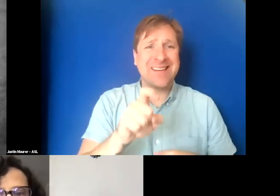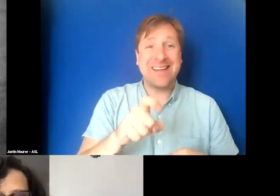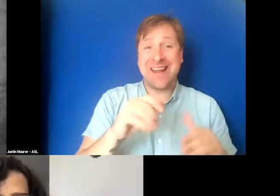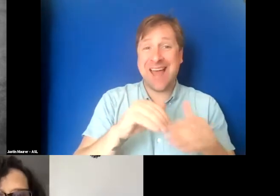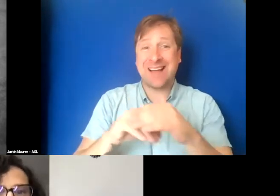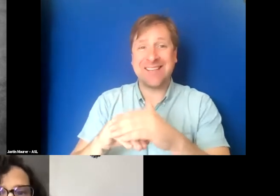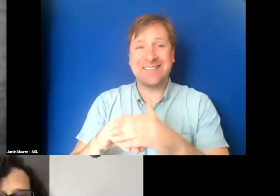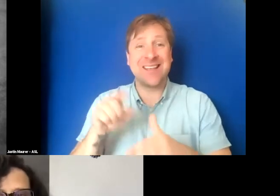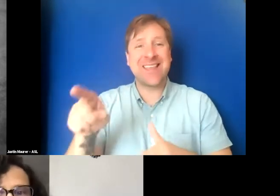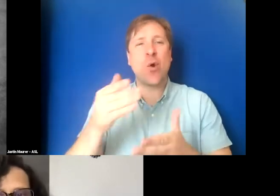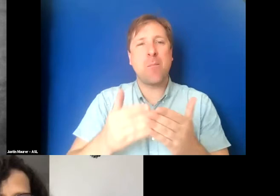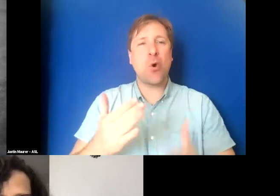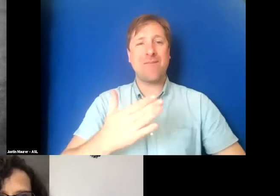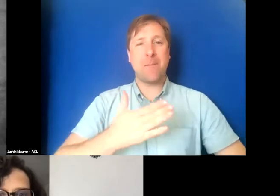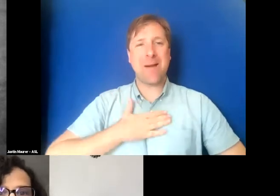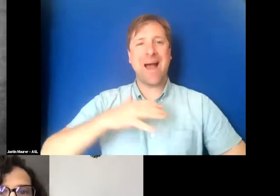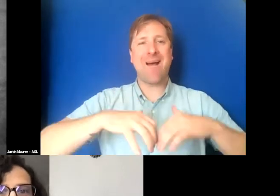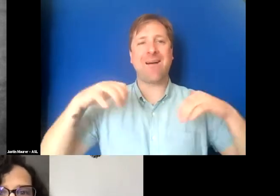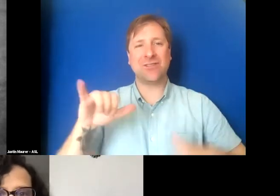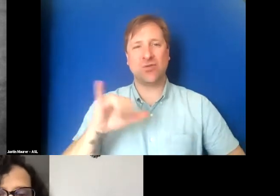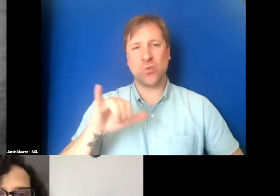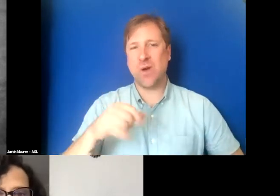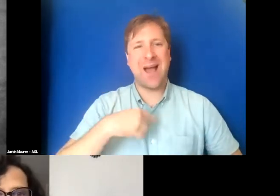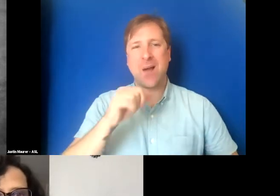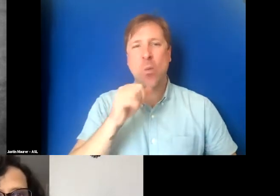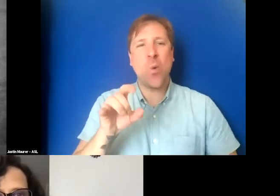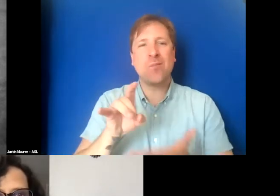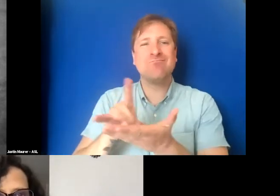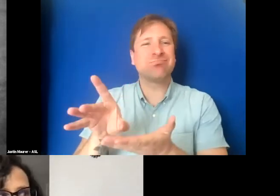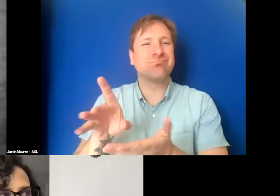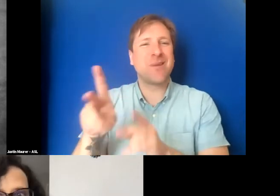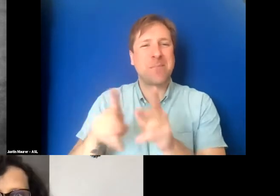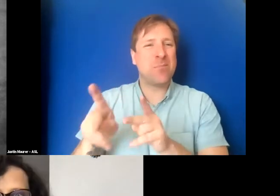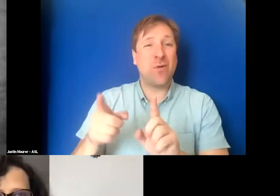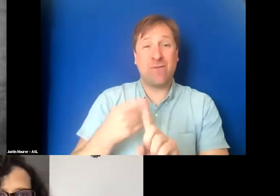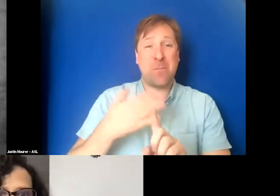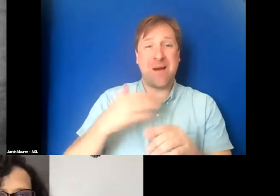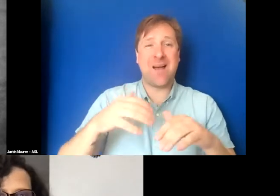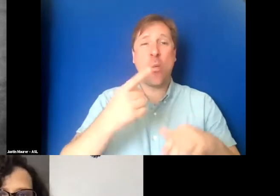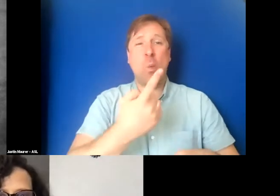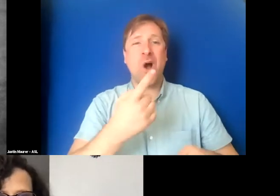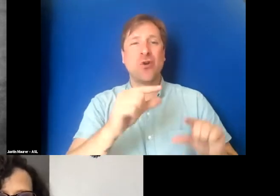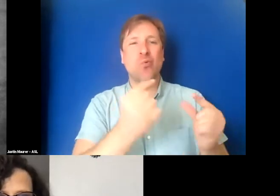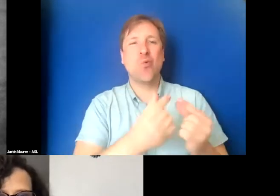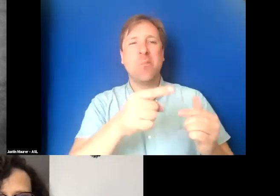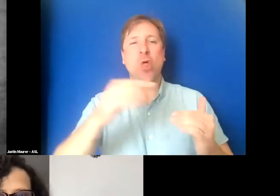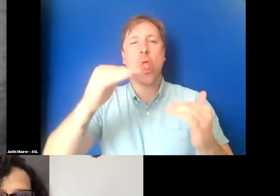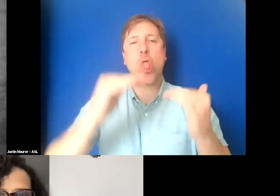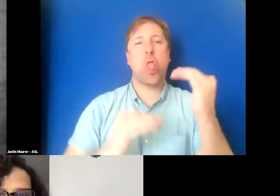They are part of my audience. I am not going to deliberately give one group an inferior version of the product.